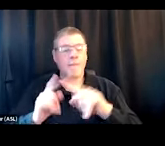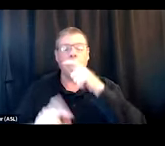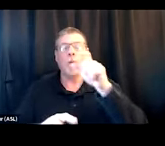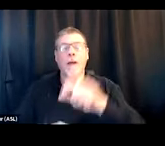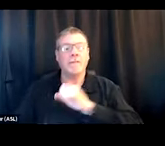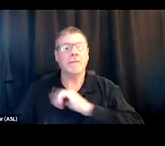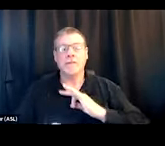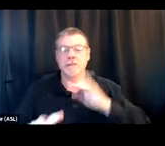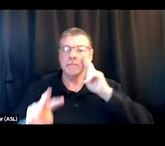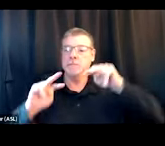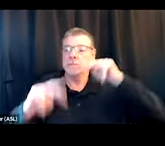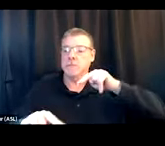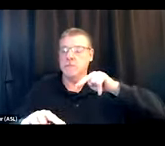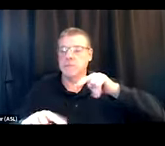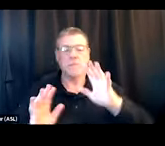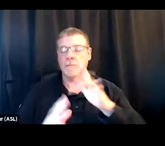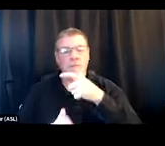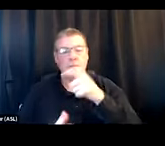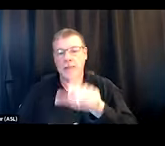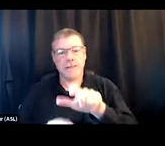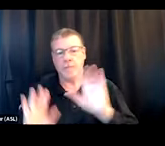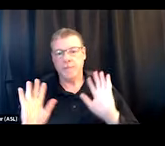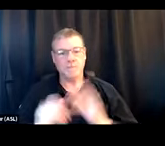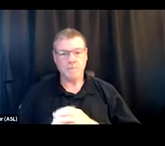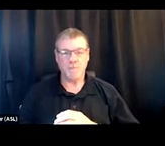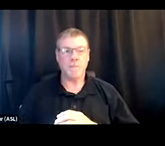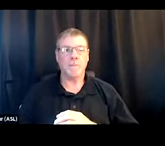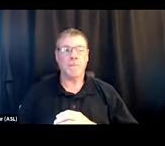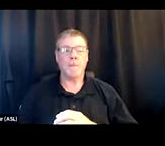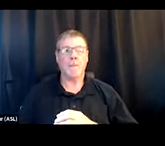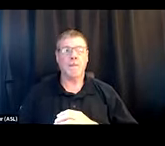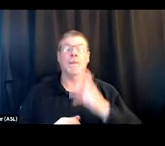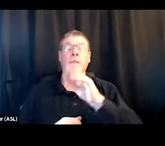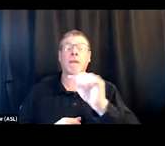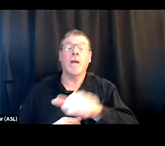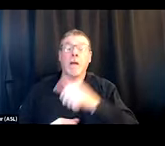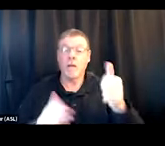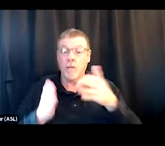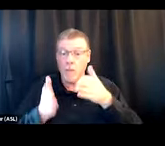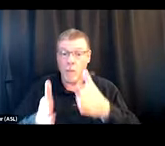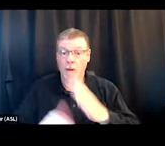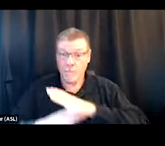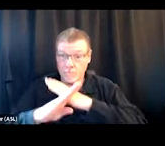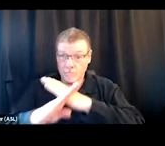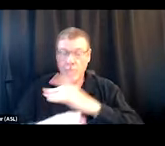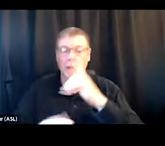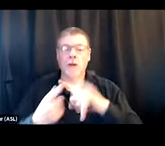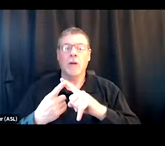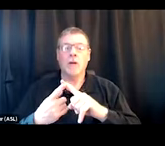Like, that's just not necessary. Another intervention is, like, taping it up all over the building,